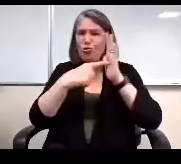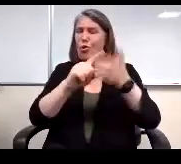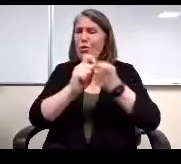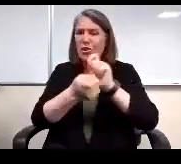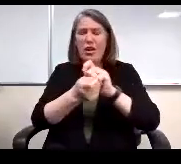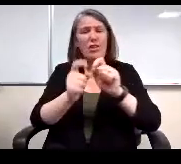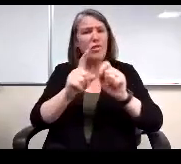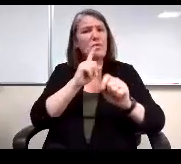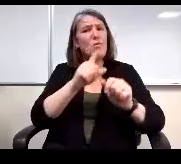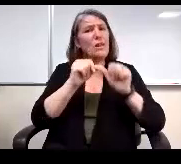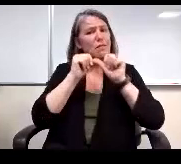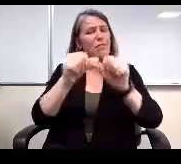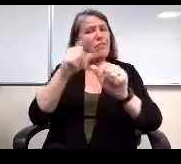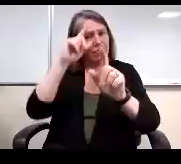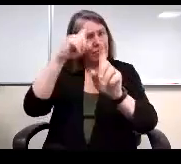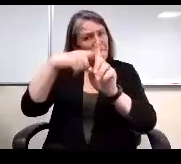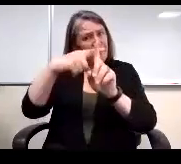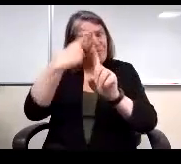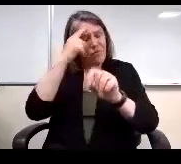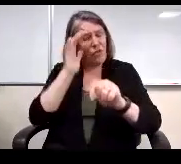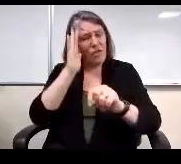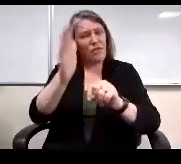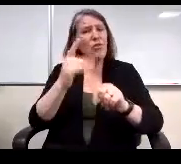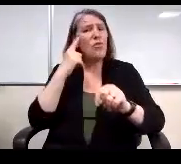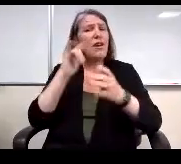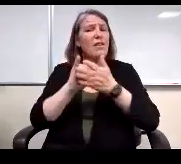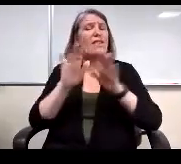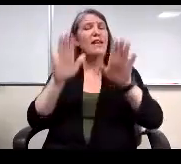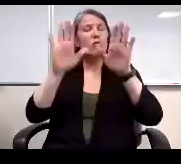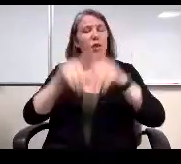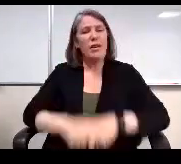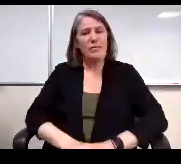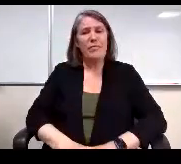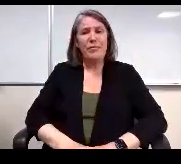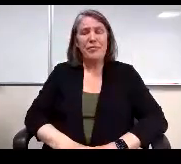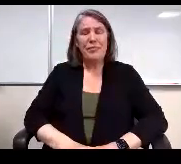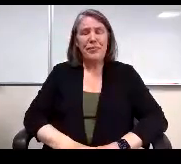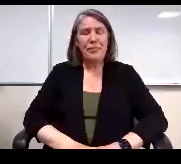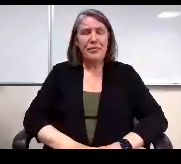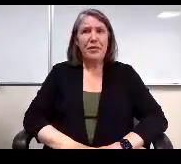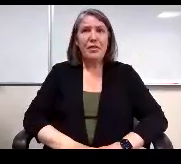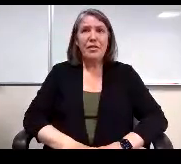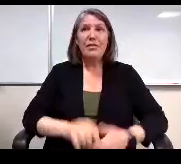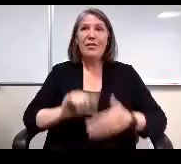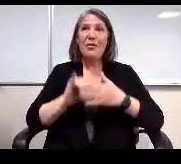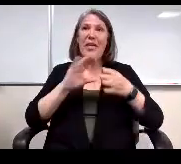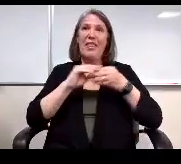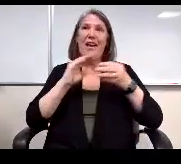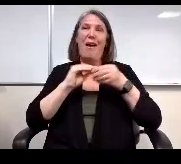and so I think that's great. So that's the comment that the questions